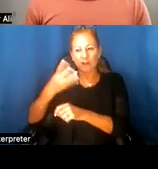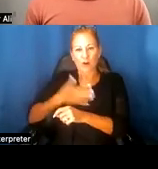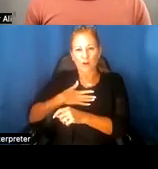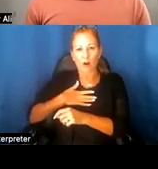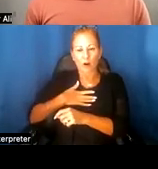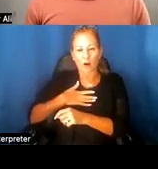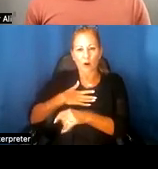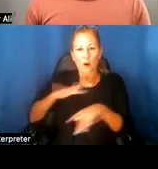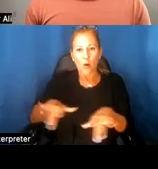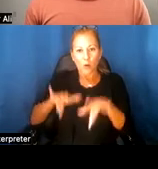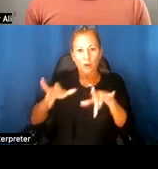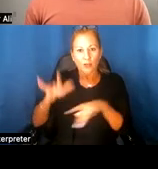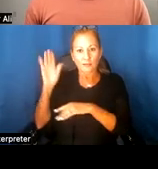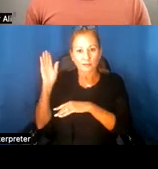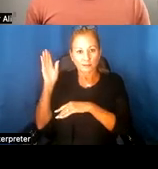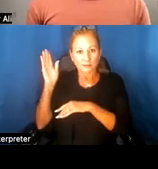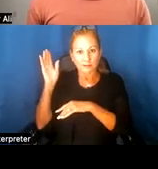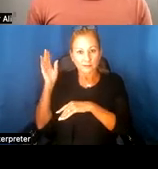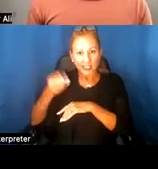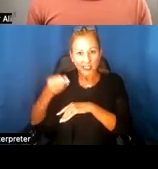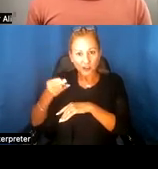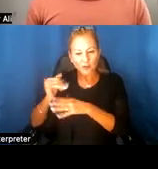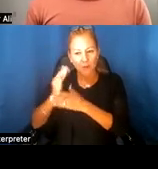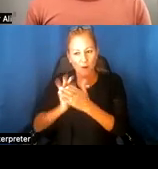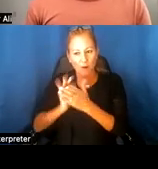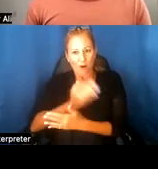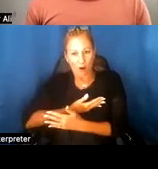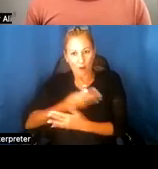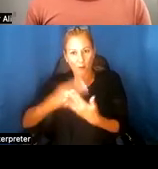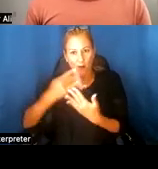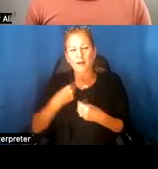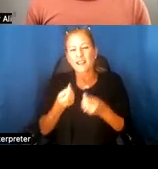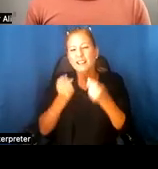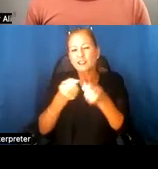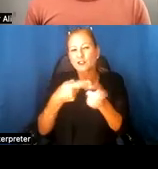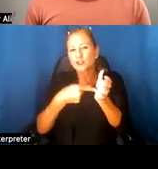part of this project, so I'm just going to play a short clip so you can get a sense of that video: